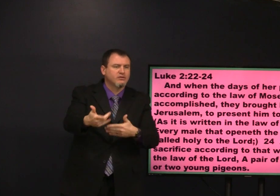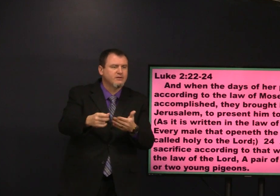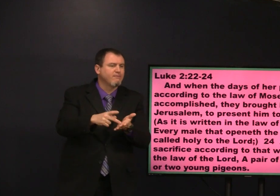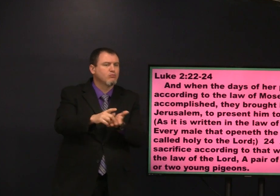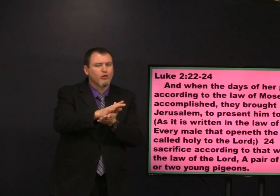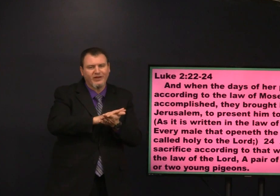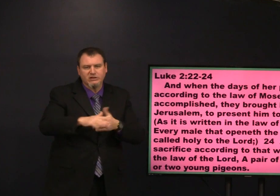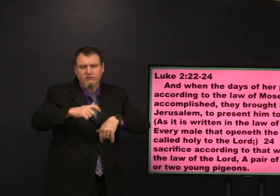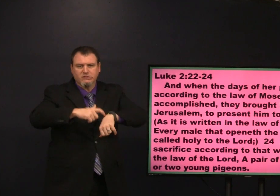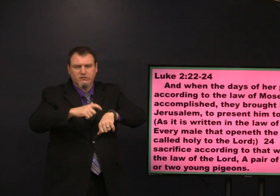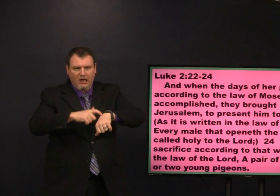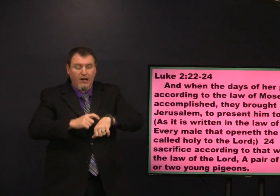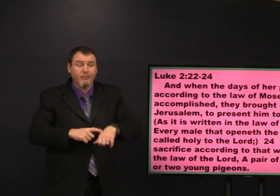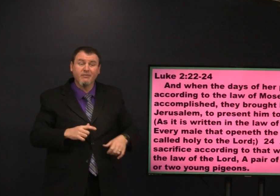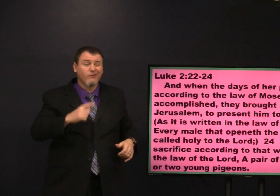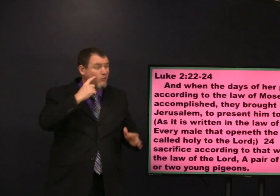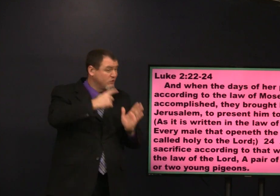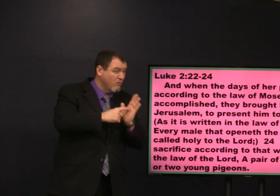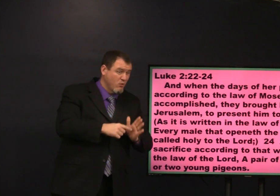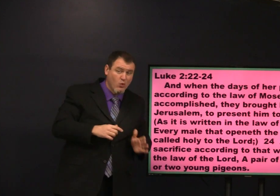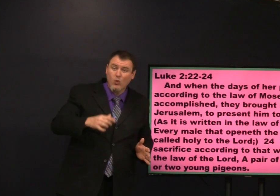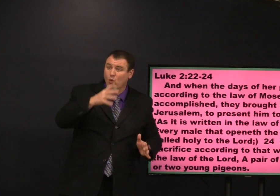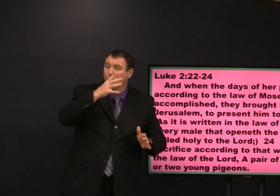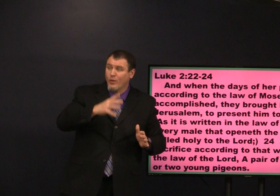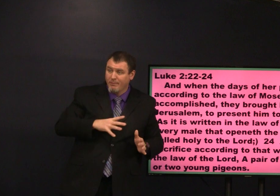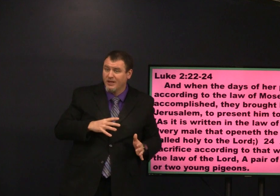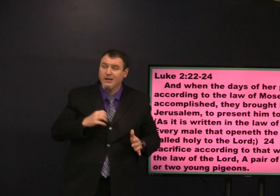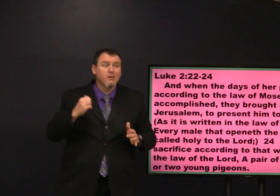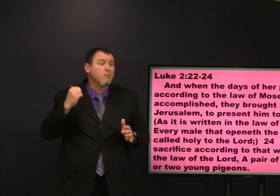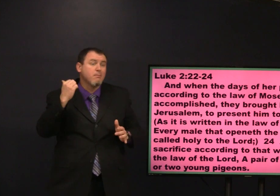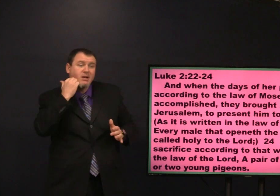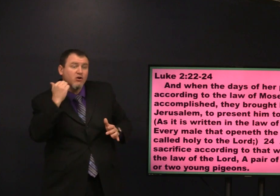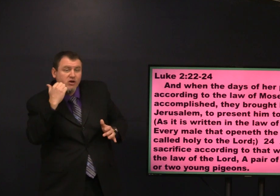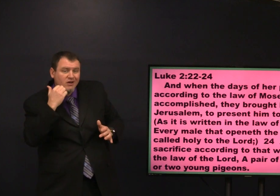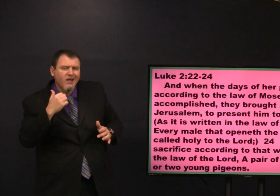so once someone was dirty they had to have a certain amount of time before they could become clean